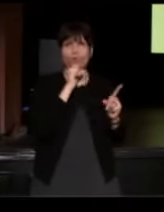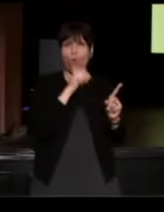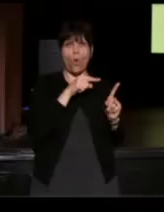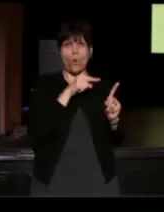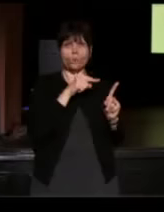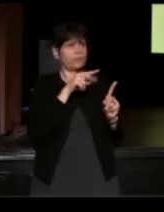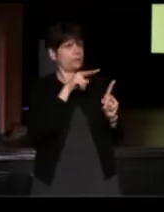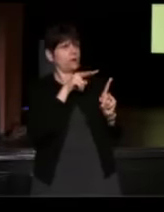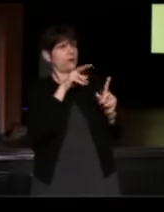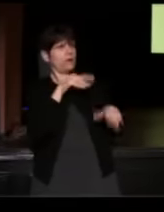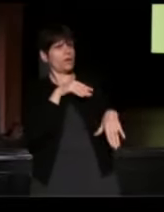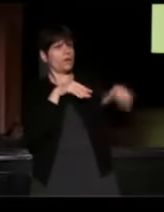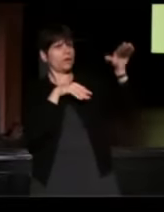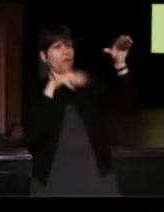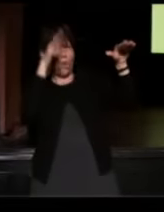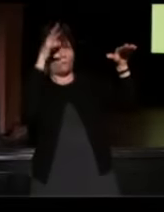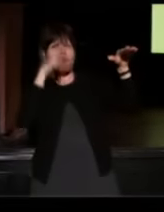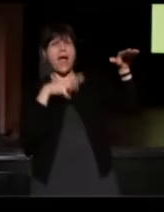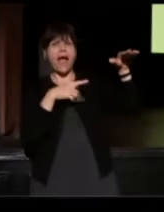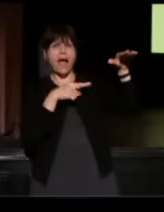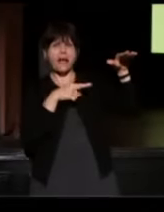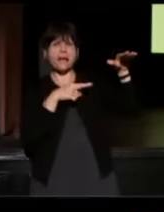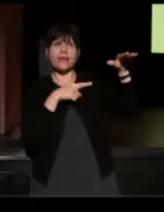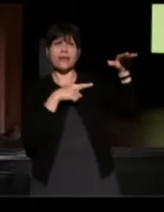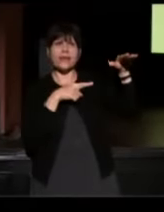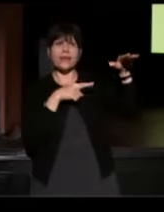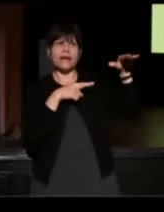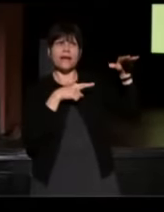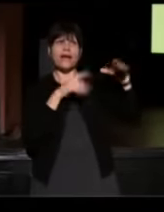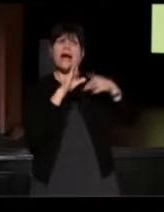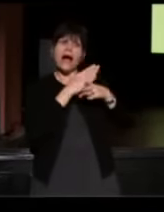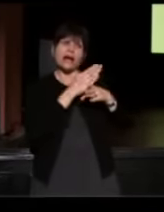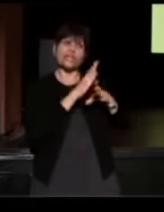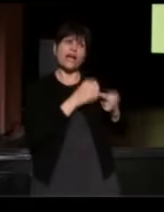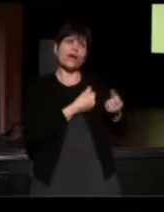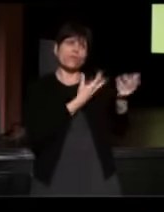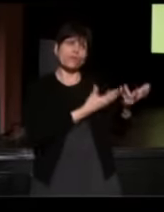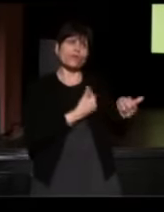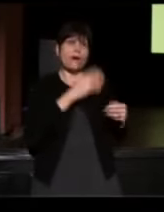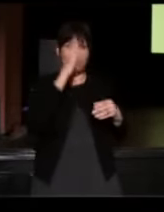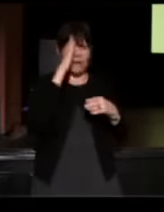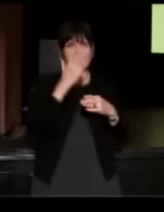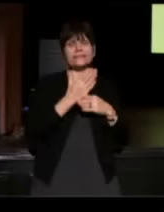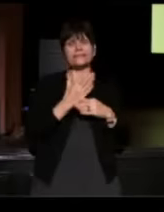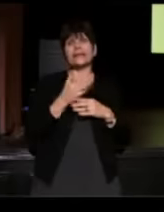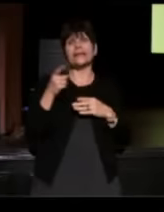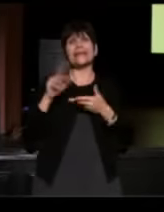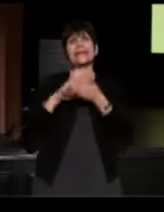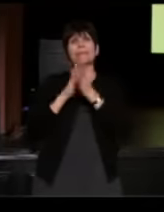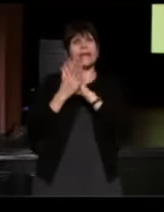You were a grown man. I shared with you about my son-- (Oshea) And he became human to me.